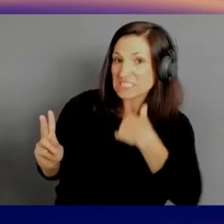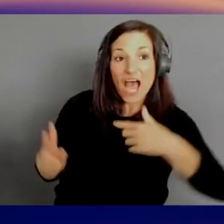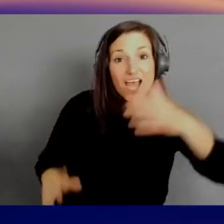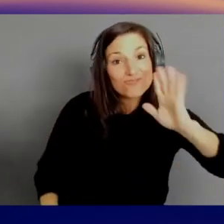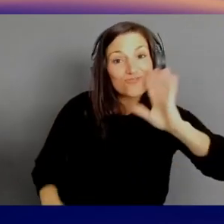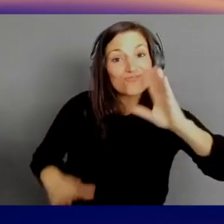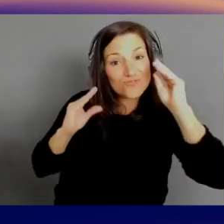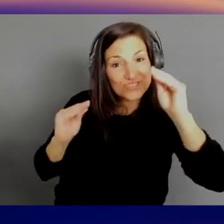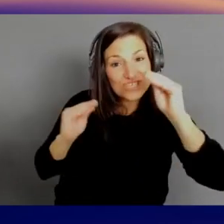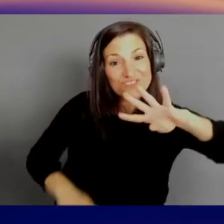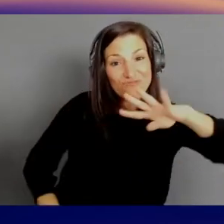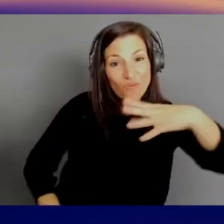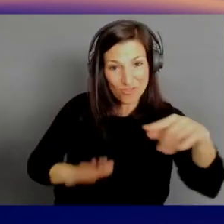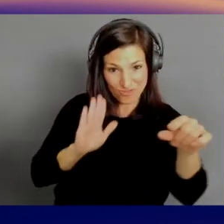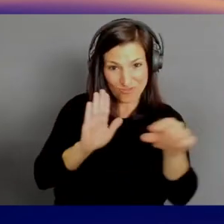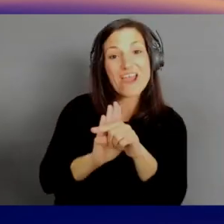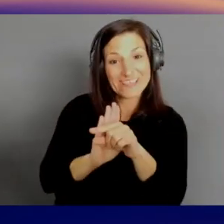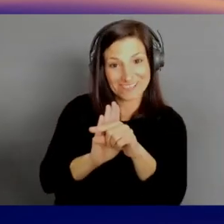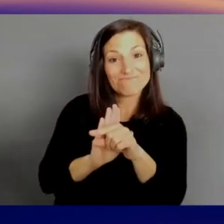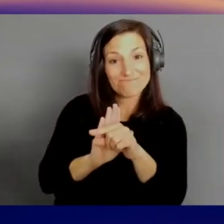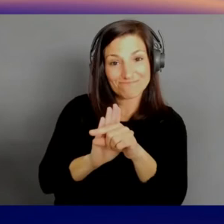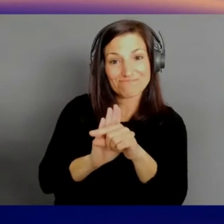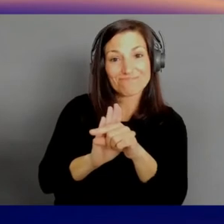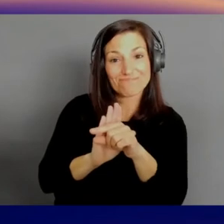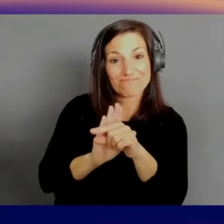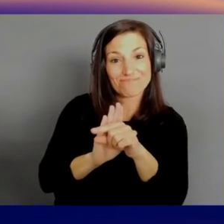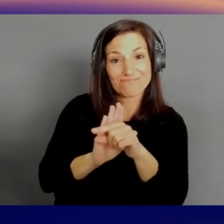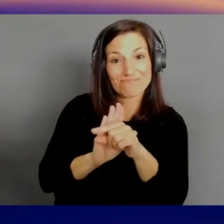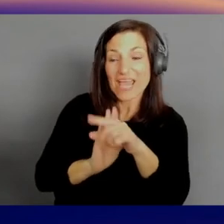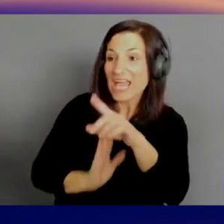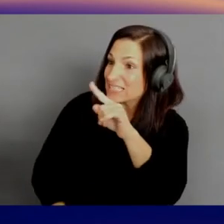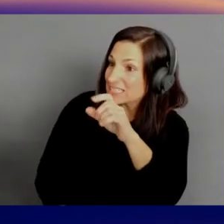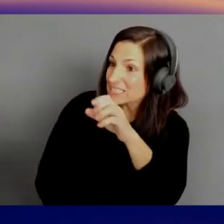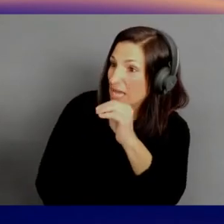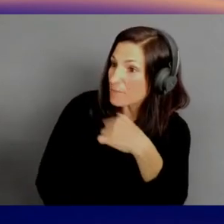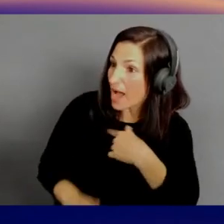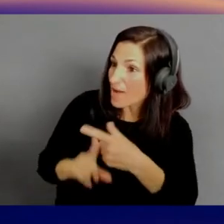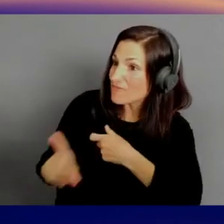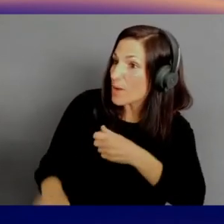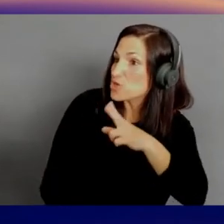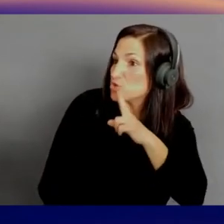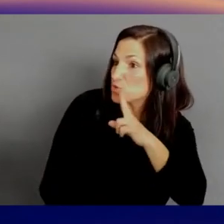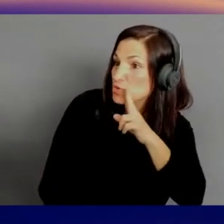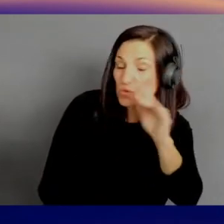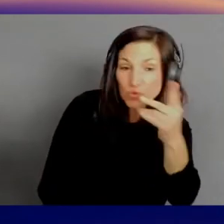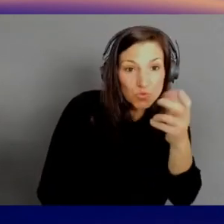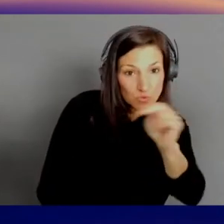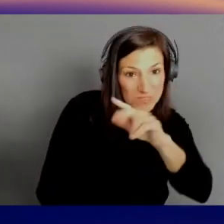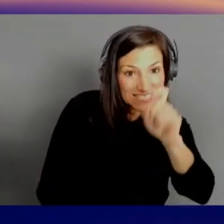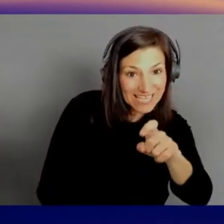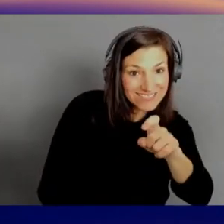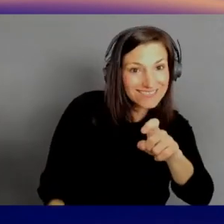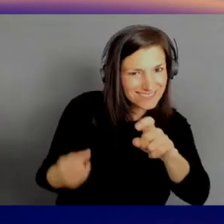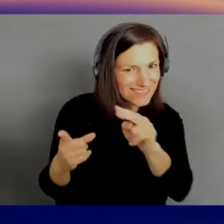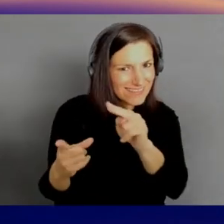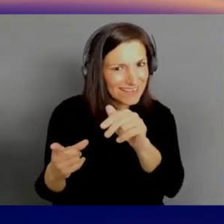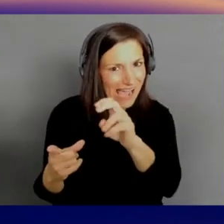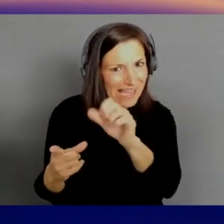And, Tom, I'm from Houston, so. [Tom] Yeah, all right, and - NASA, right down the road. One more connection, I'm actually an assistant professor.